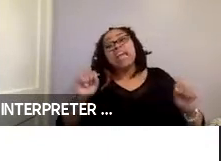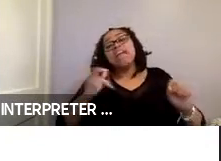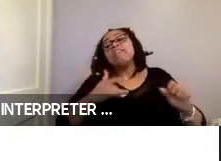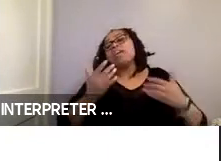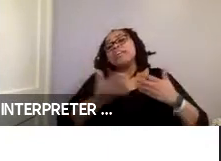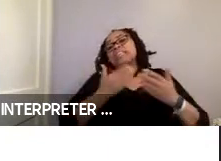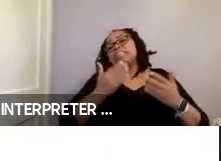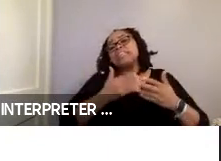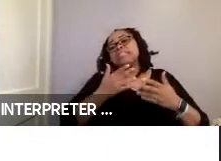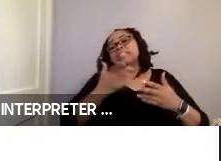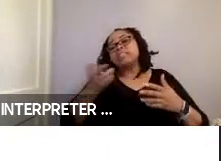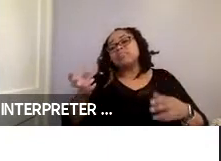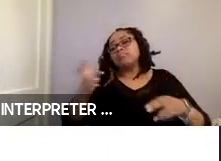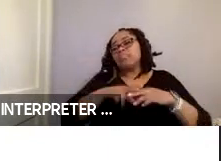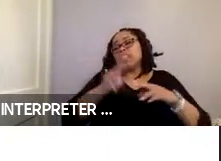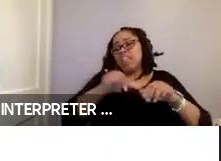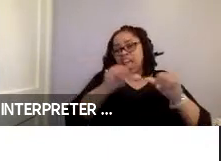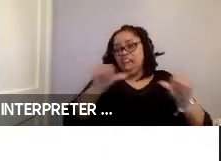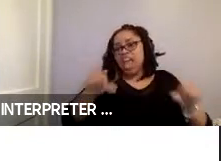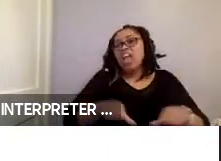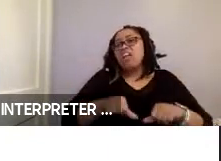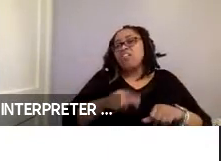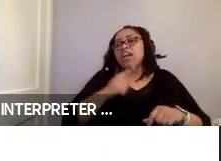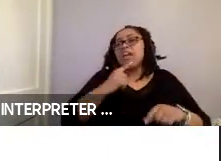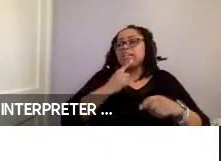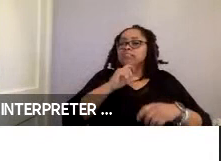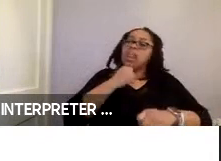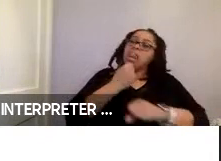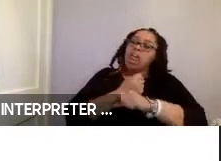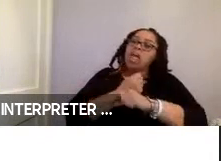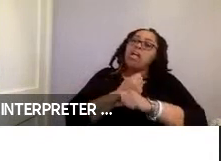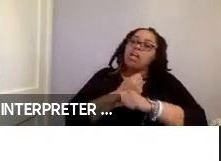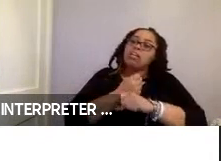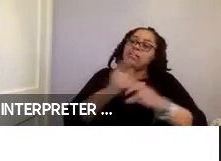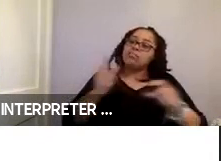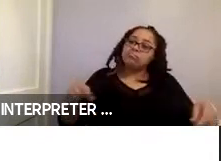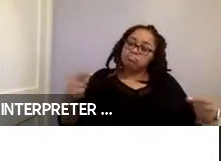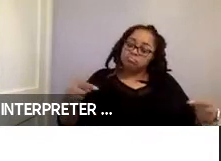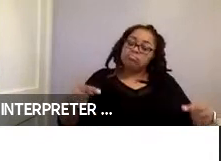to get into the securement area and easy to secure the wheelchair. The one issue that